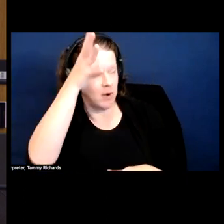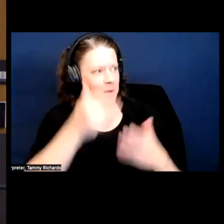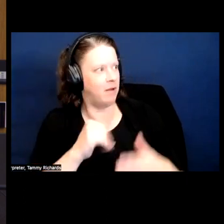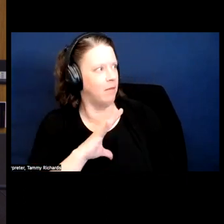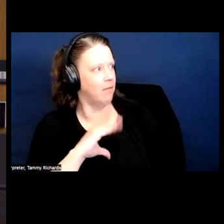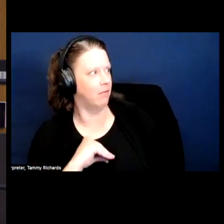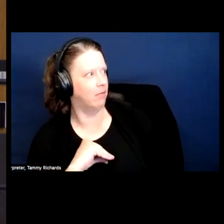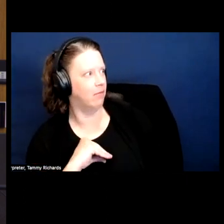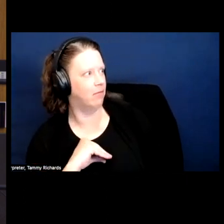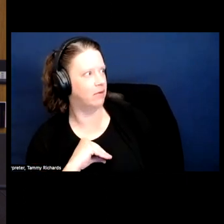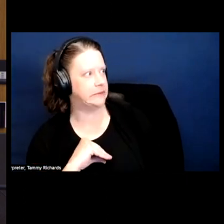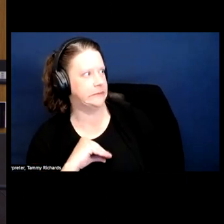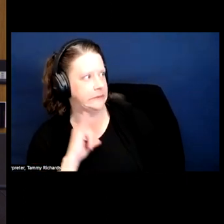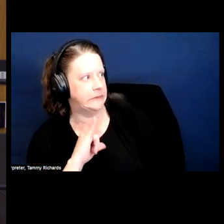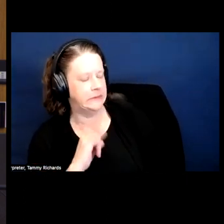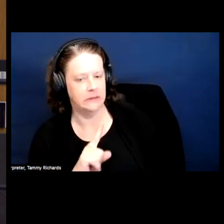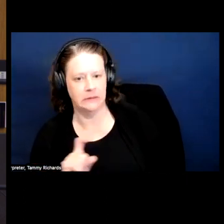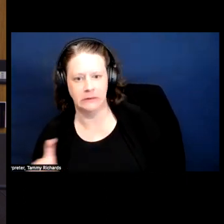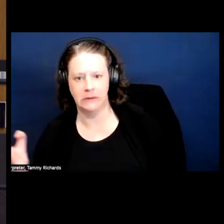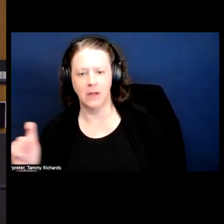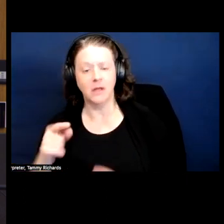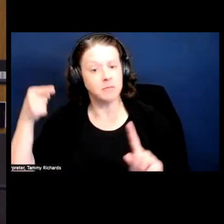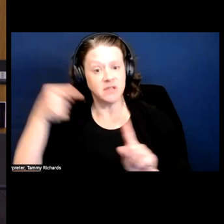And it pushes people, particularly folks of color, out.